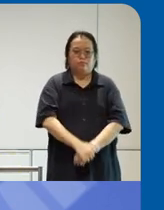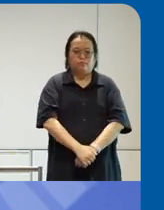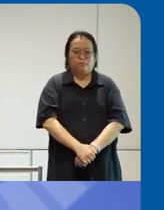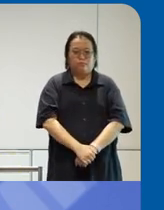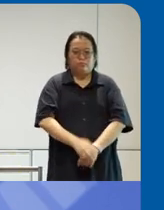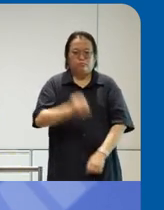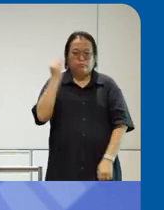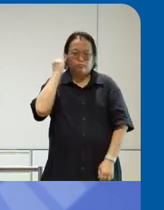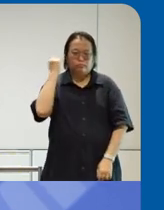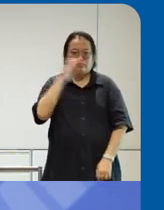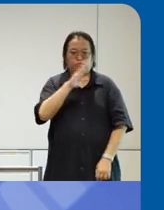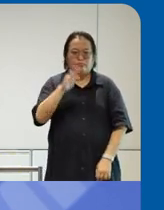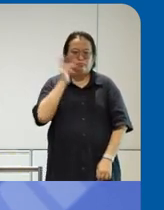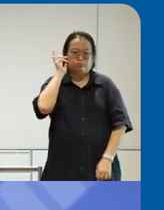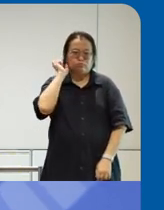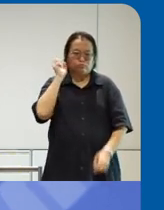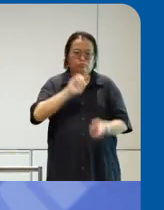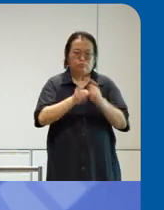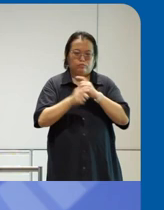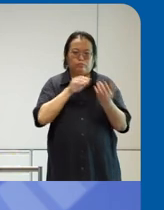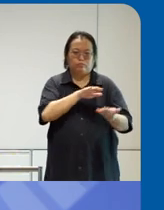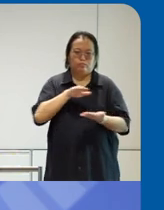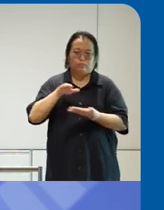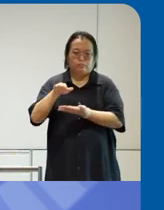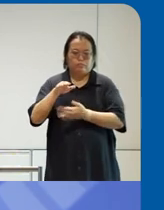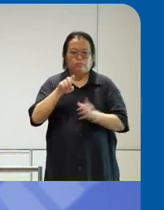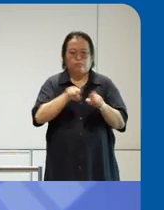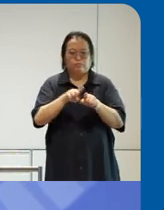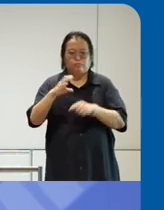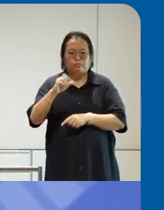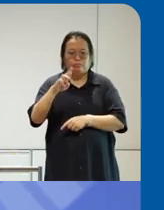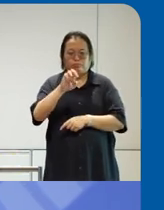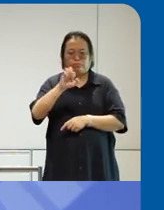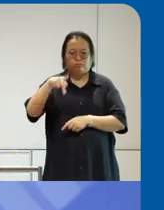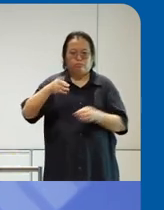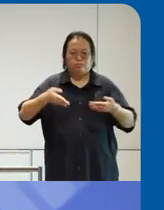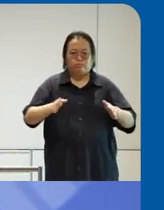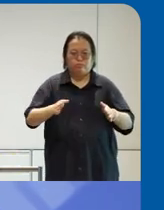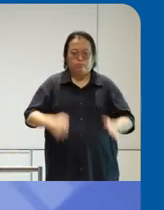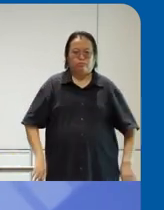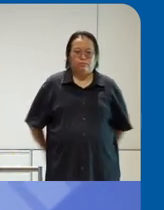of the idea of digital accessibility as a career path don't worry um I cut you off here um you can